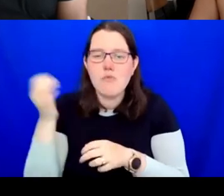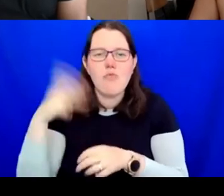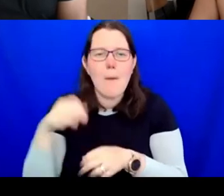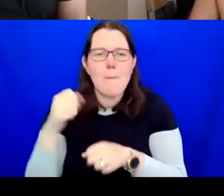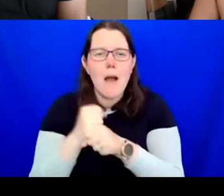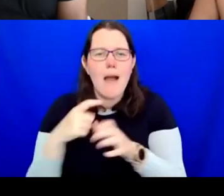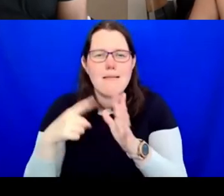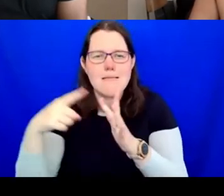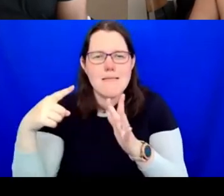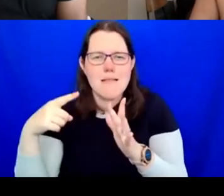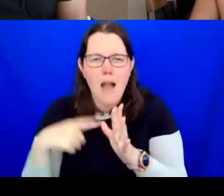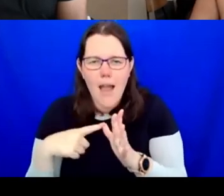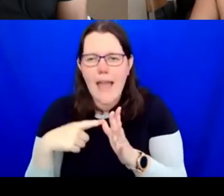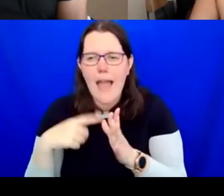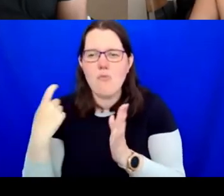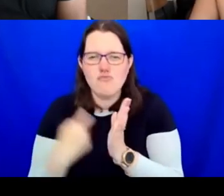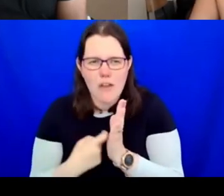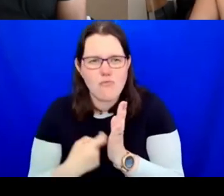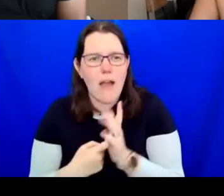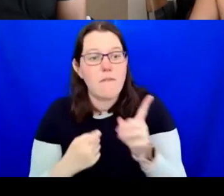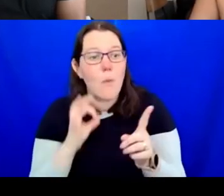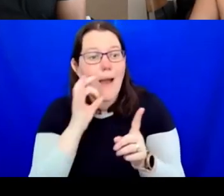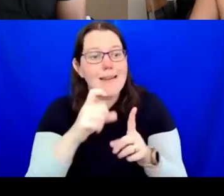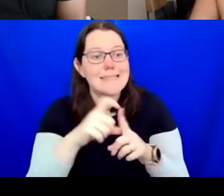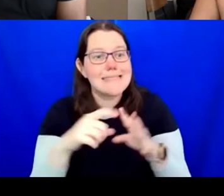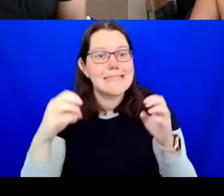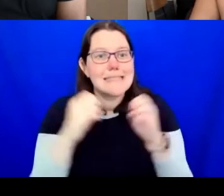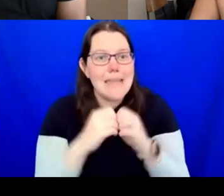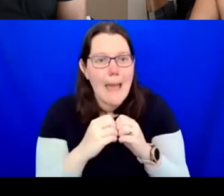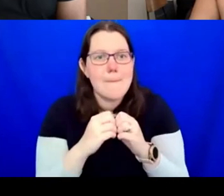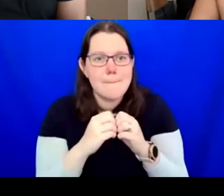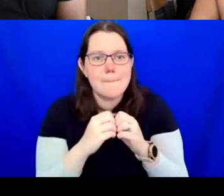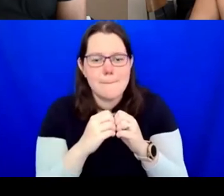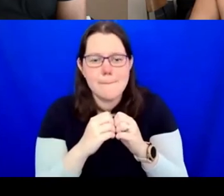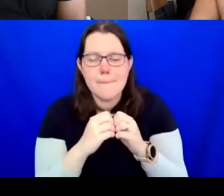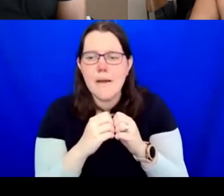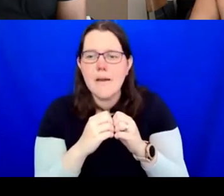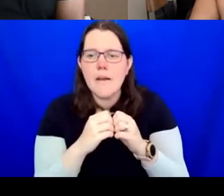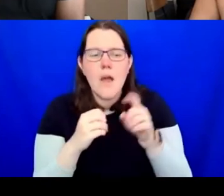curators and organisation need to be proactive and finding disabled marginalised artists.